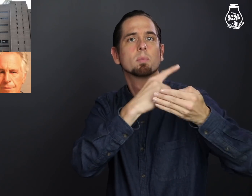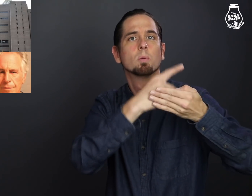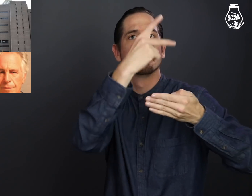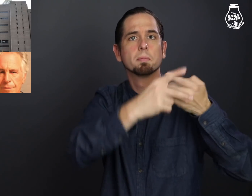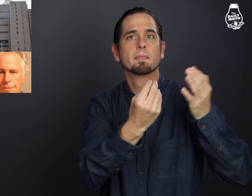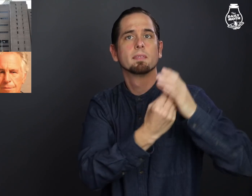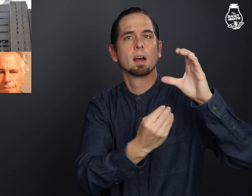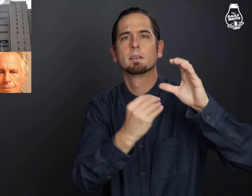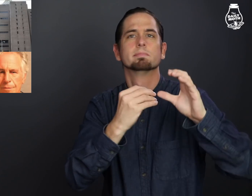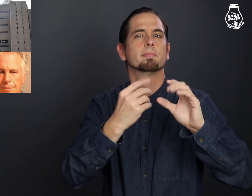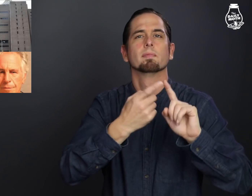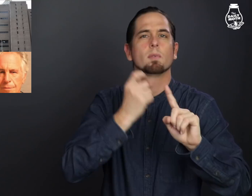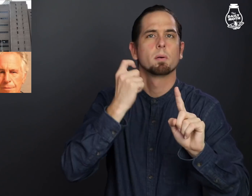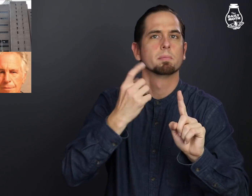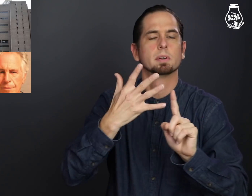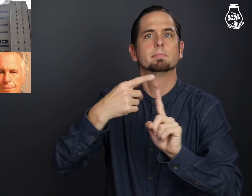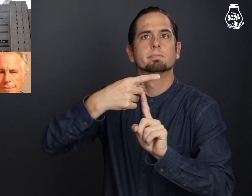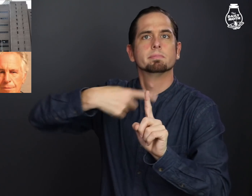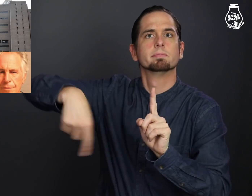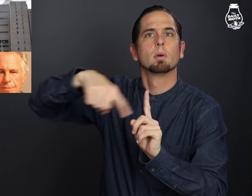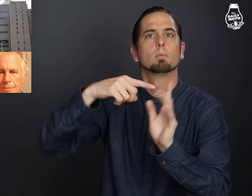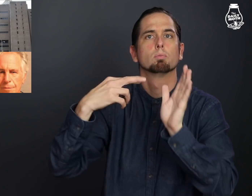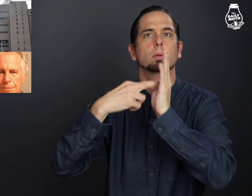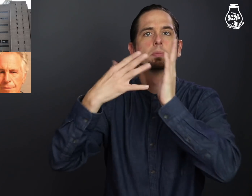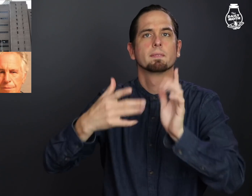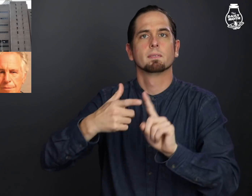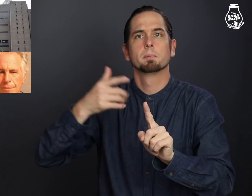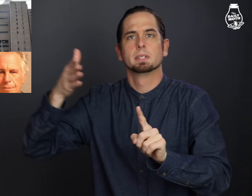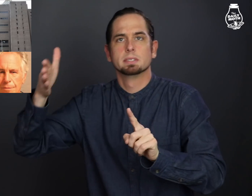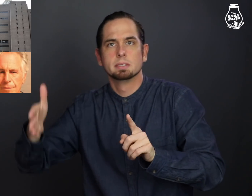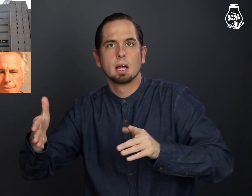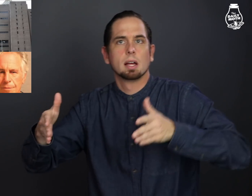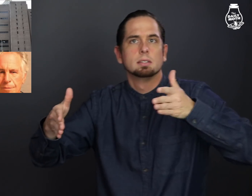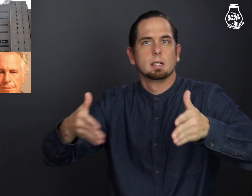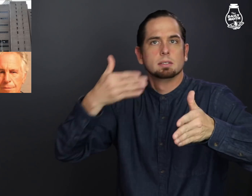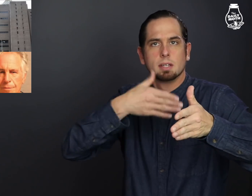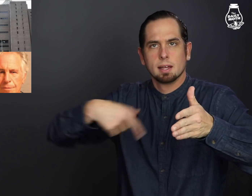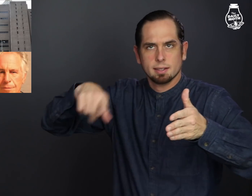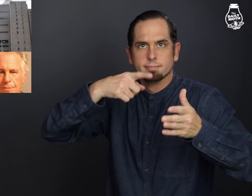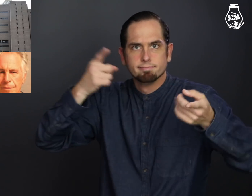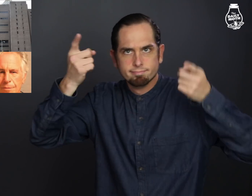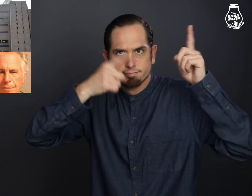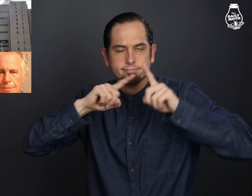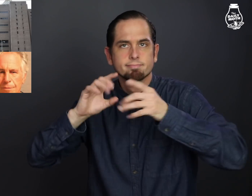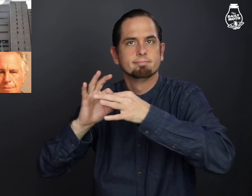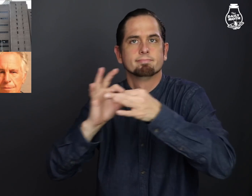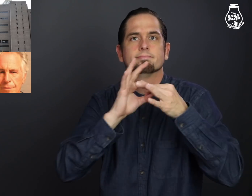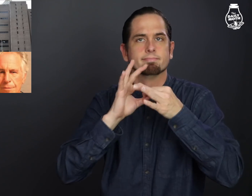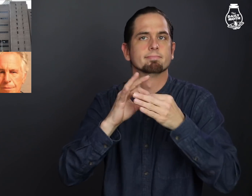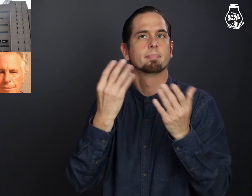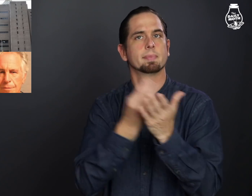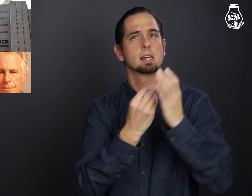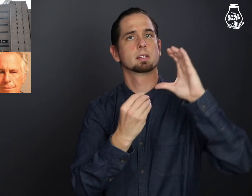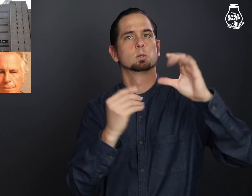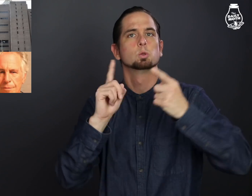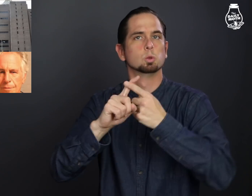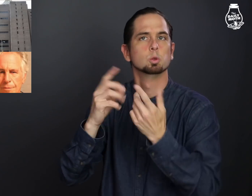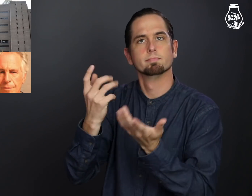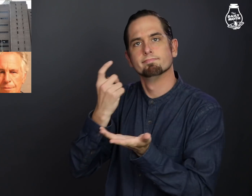The program was developed from representatives from all sides